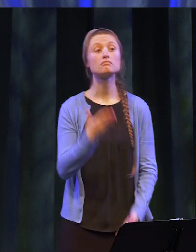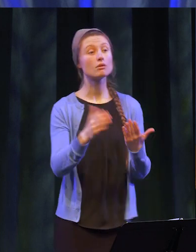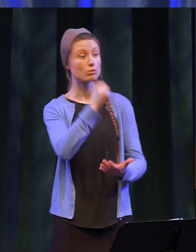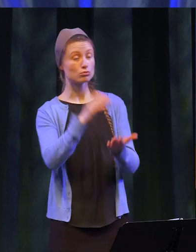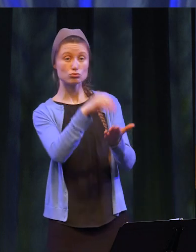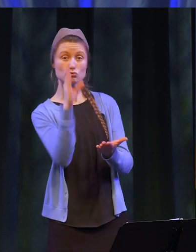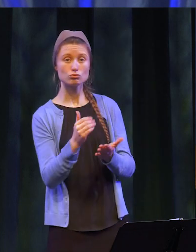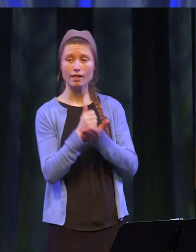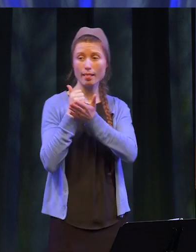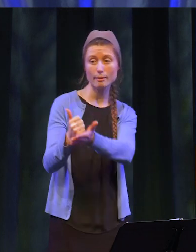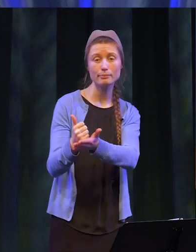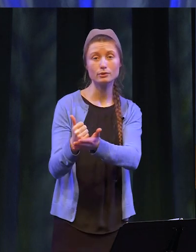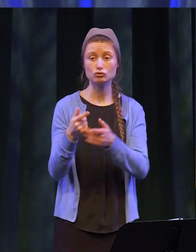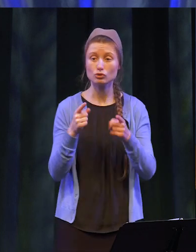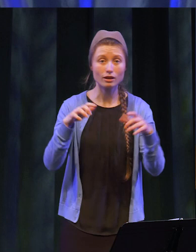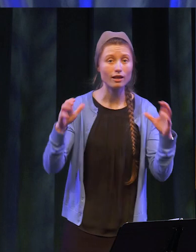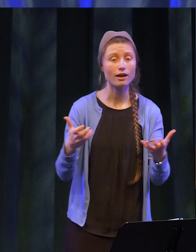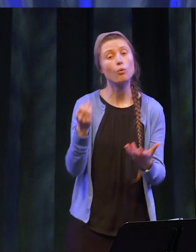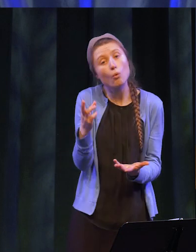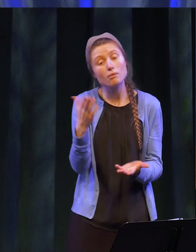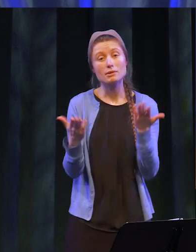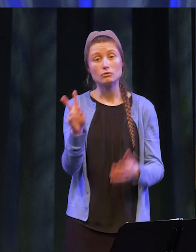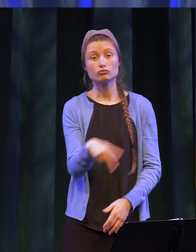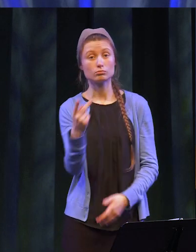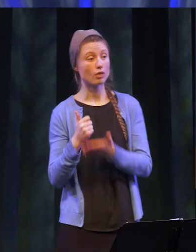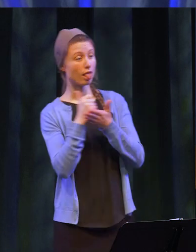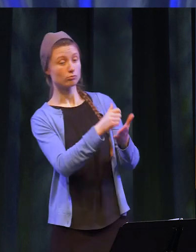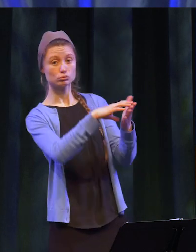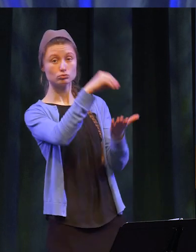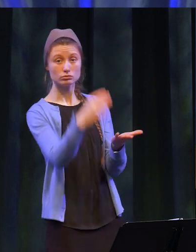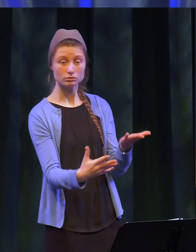Maybe another student provided you with assistance in class or you helped them.